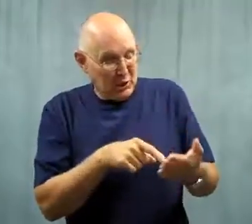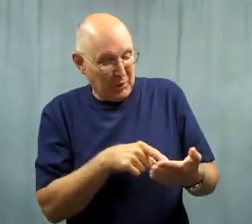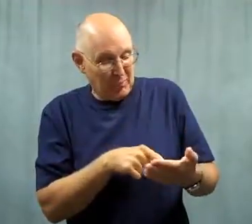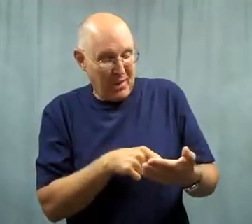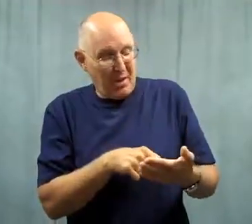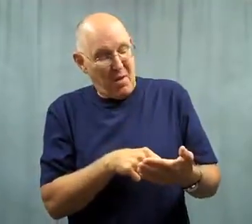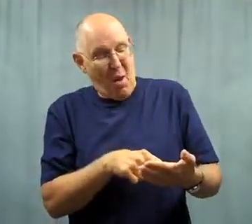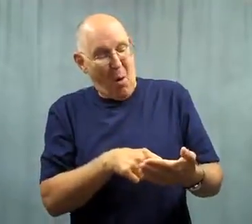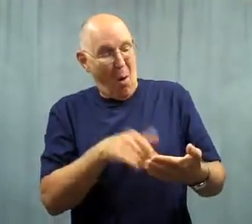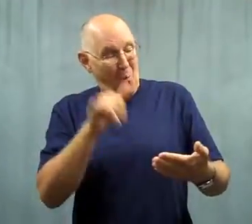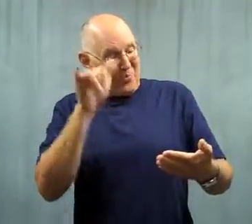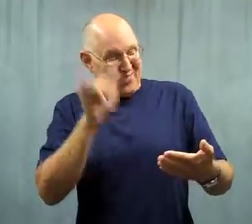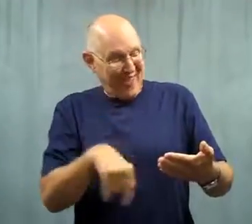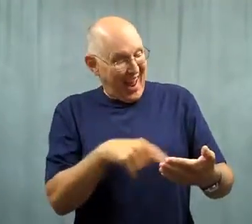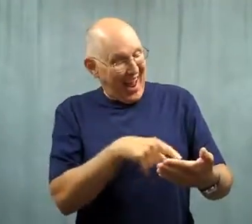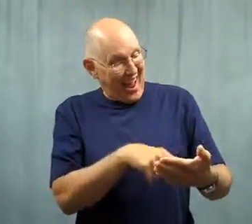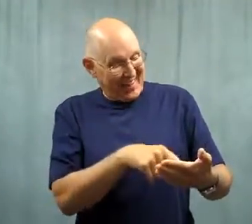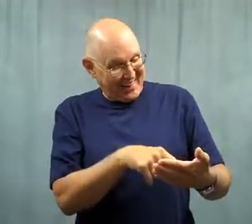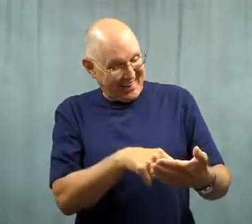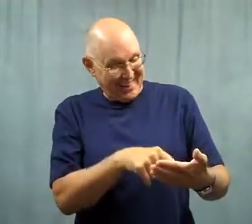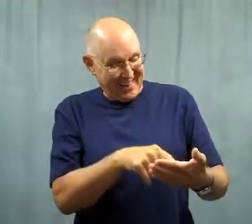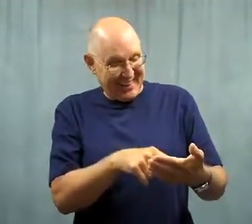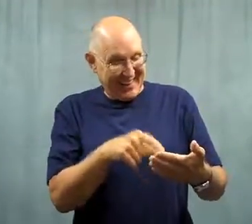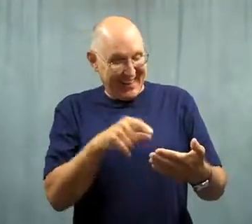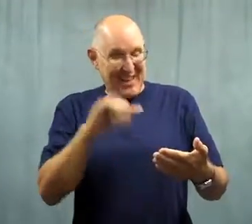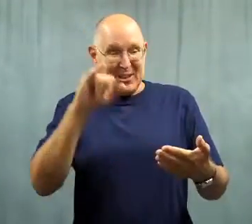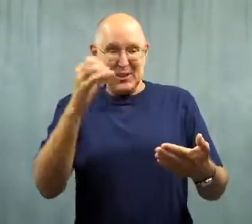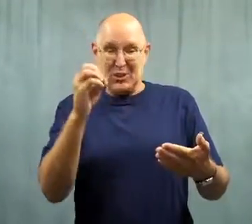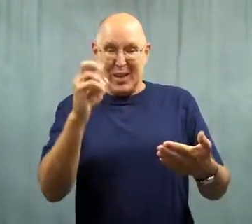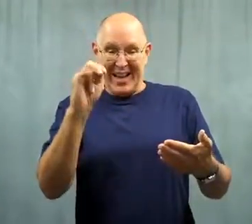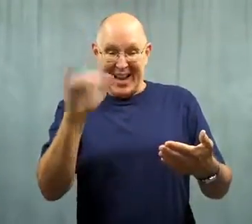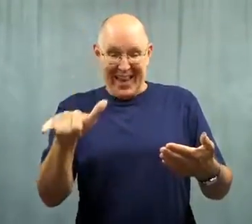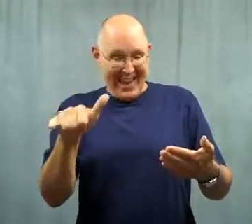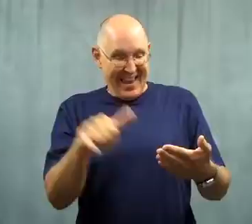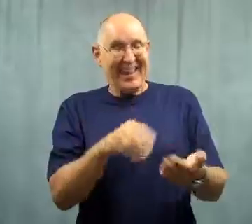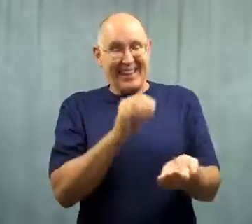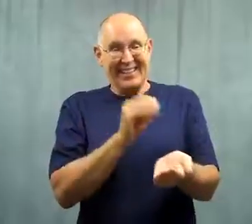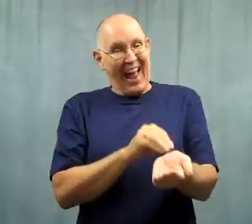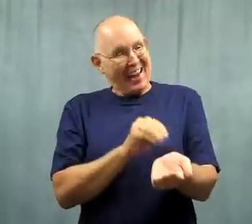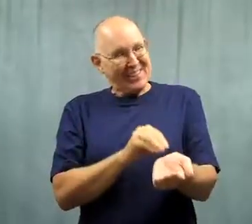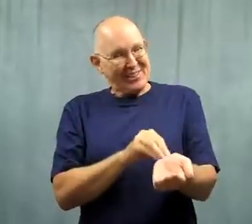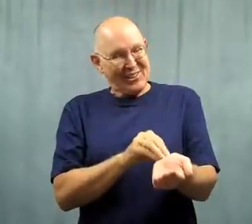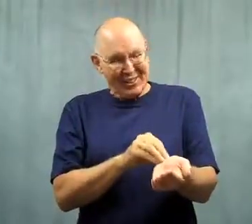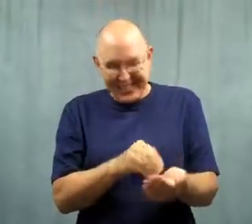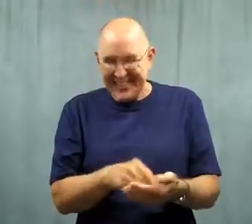you'll say, 'That's Jenny.. she's a doctor now!